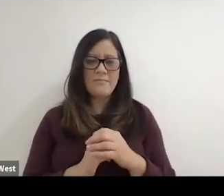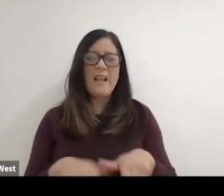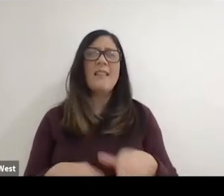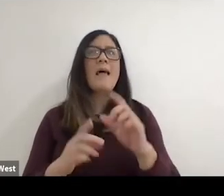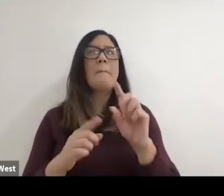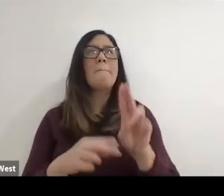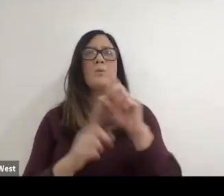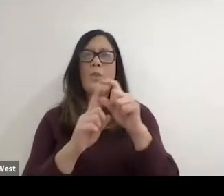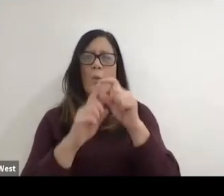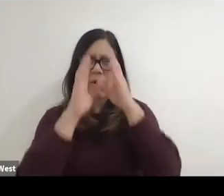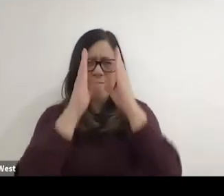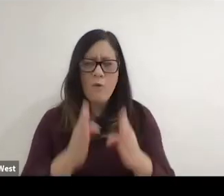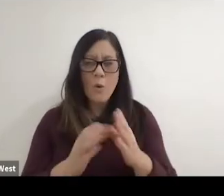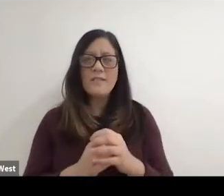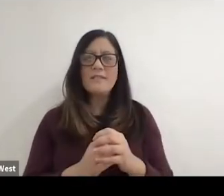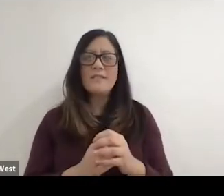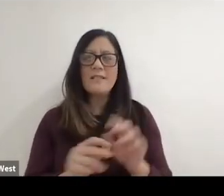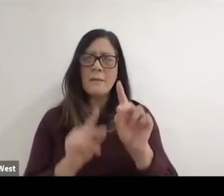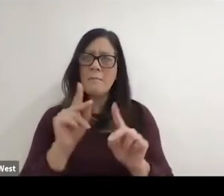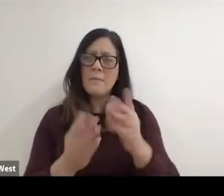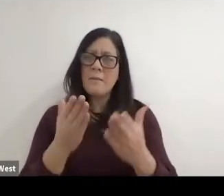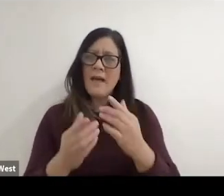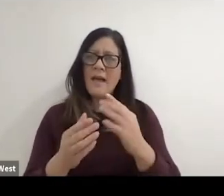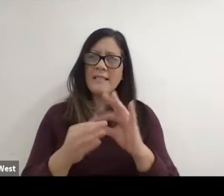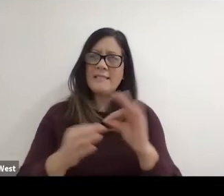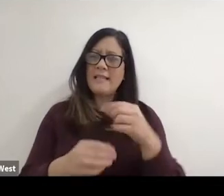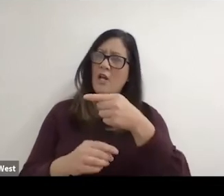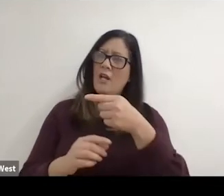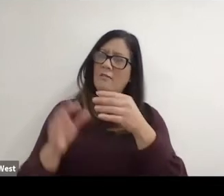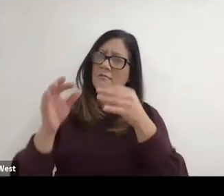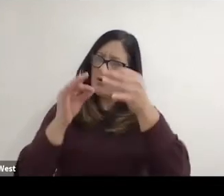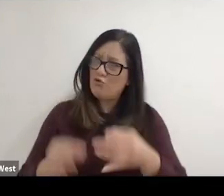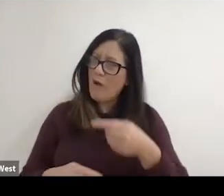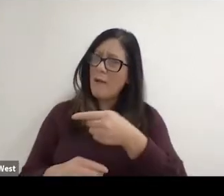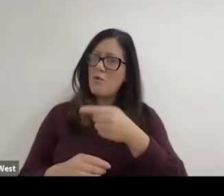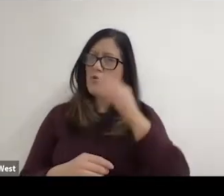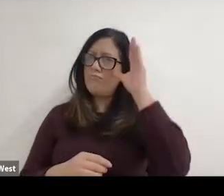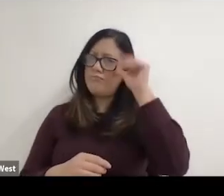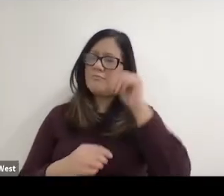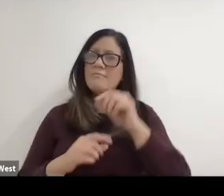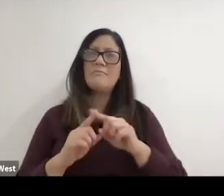Let me use the word focused people might say headstrong as one of the words here,